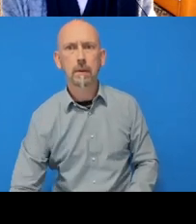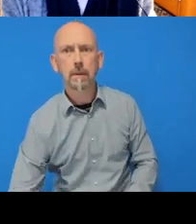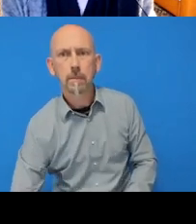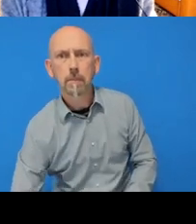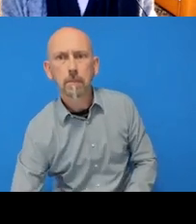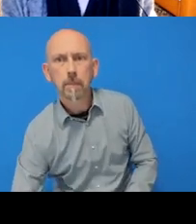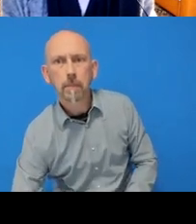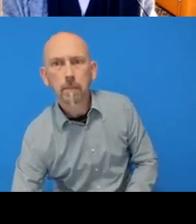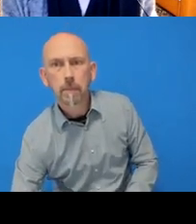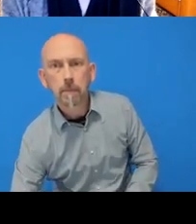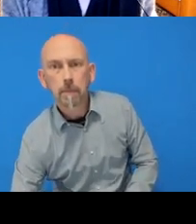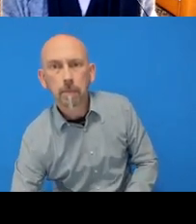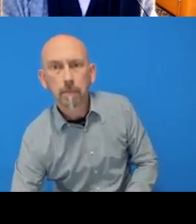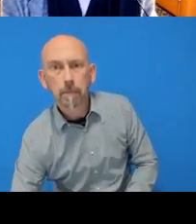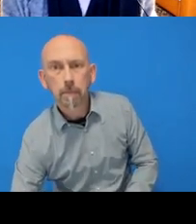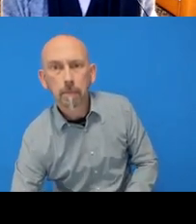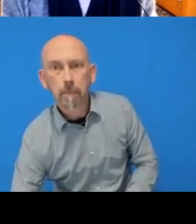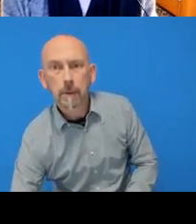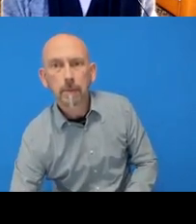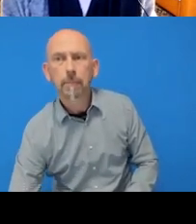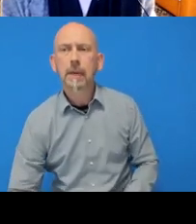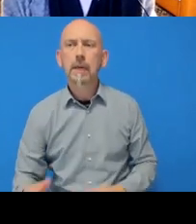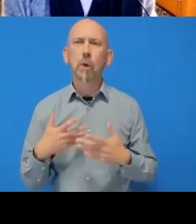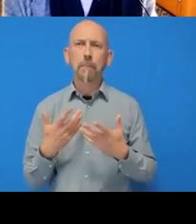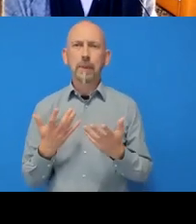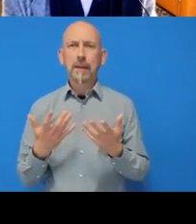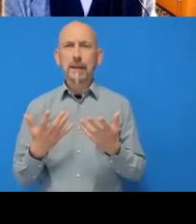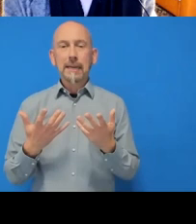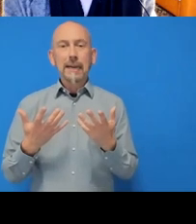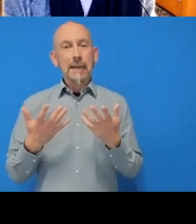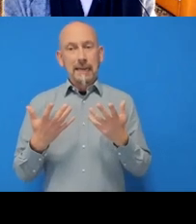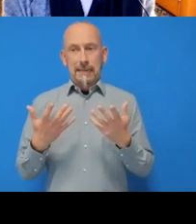I haven't made any of these changes yet to the original file, right?